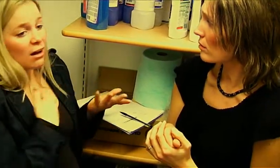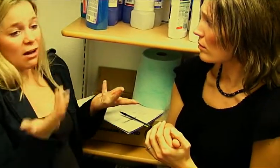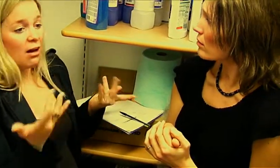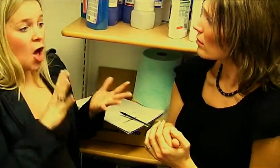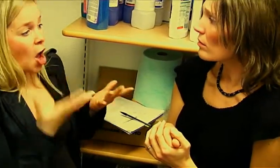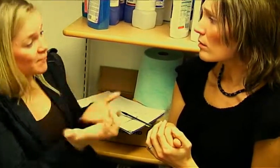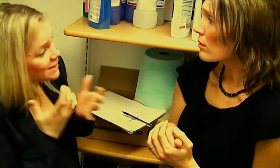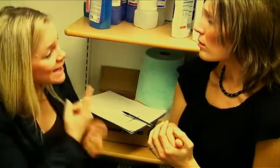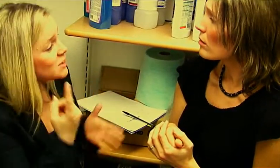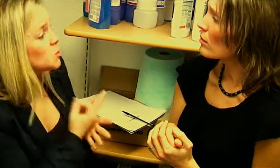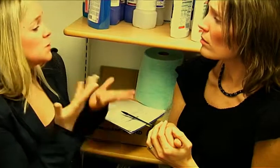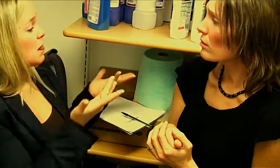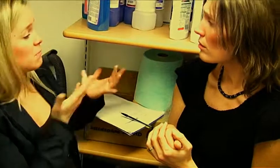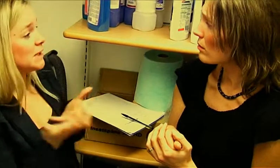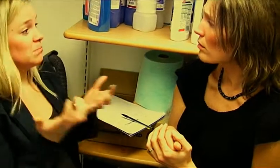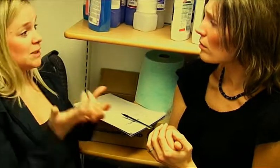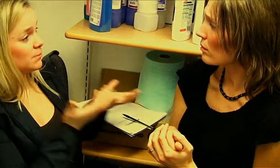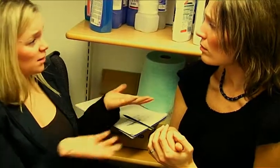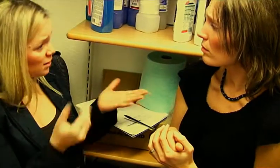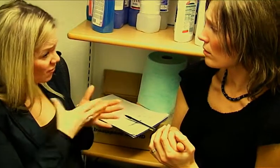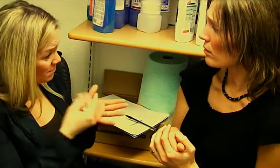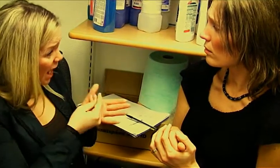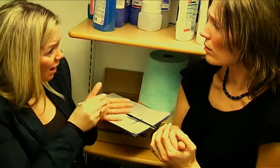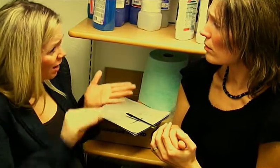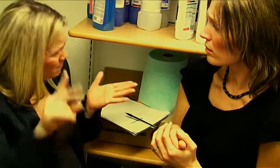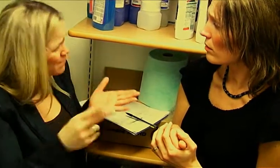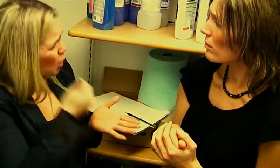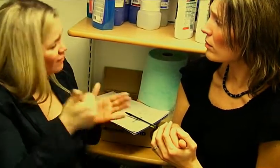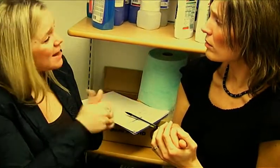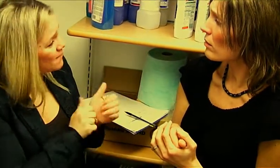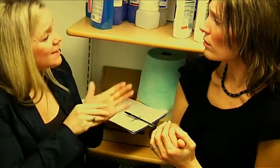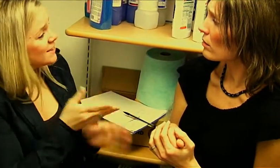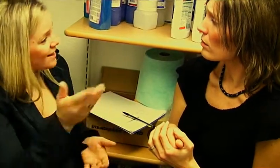they lack resources, they really need the disability allowance!